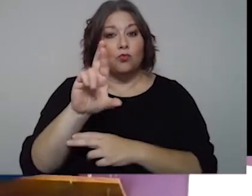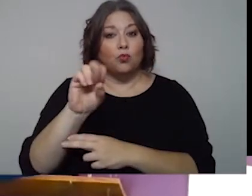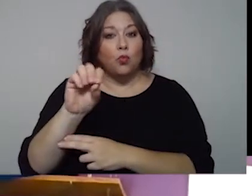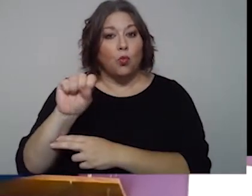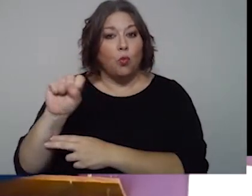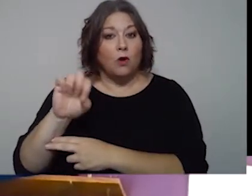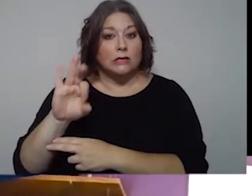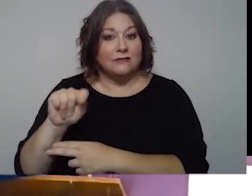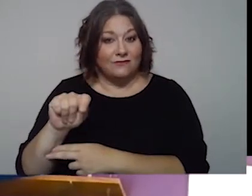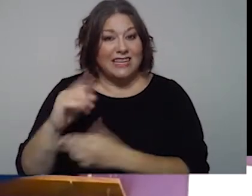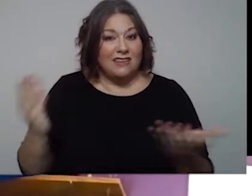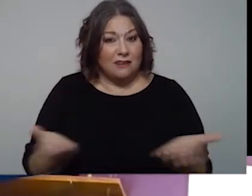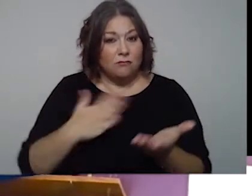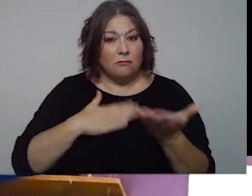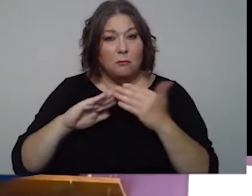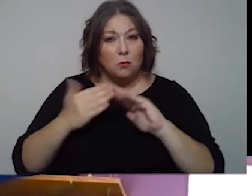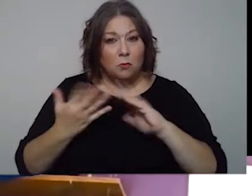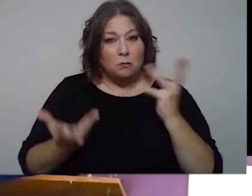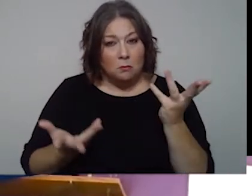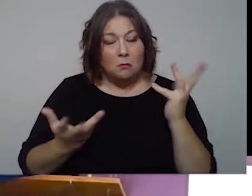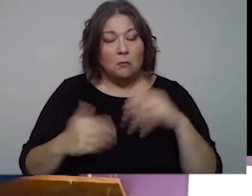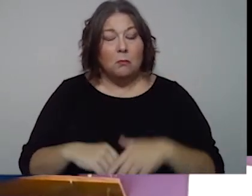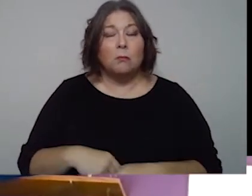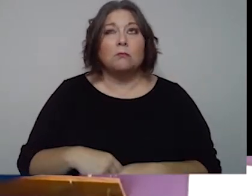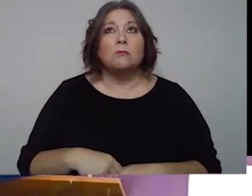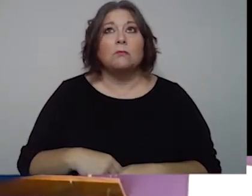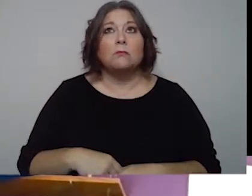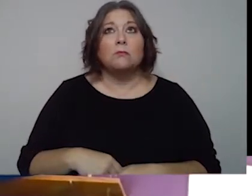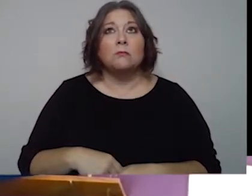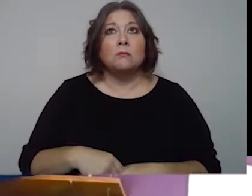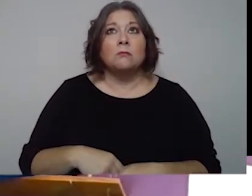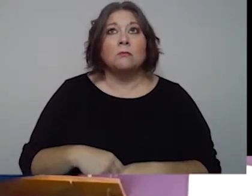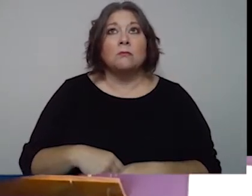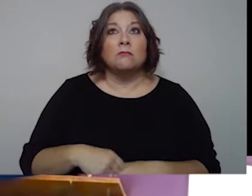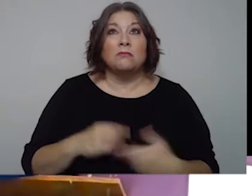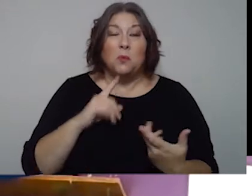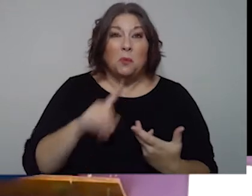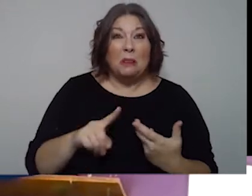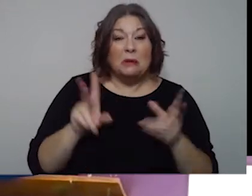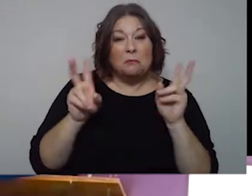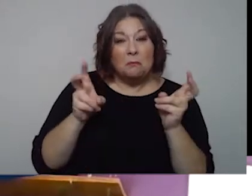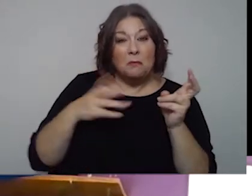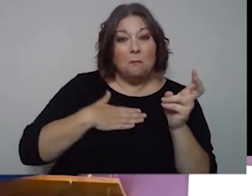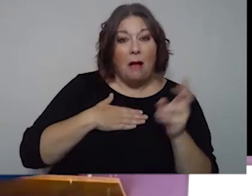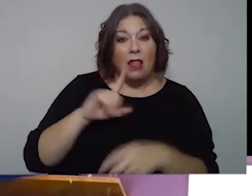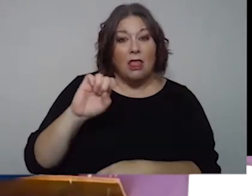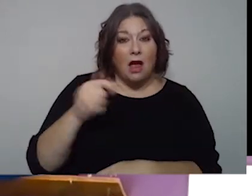here in my community. Yeah, so it's just . . . it's, for the lack of a better term, it's my legs.